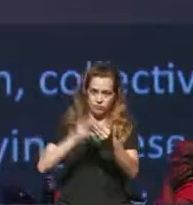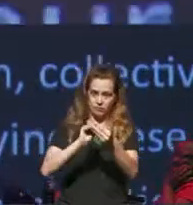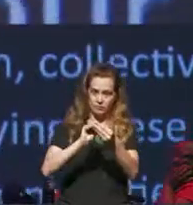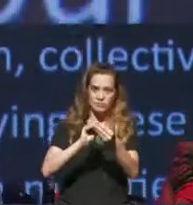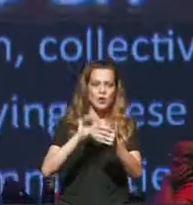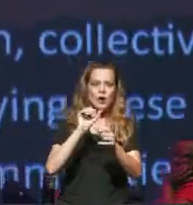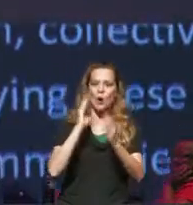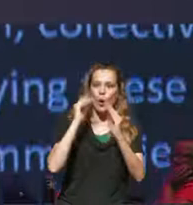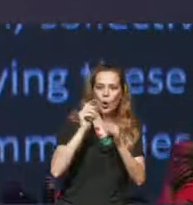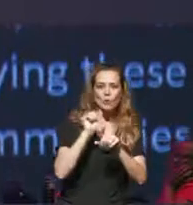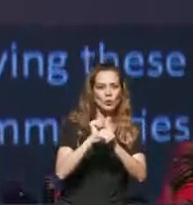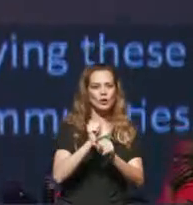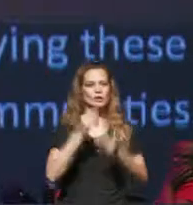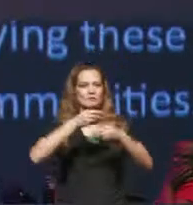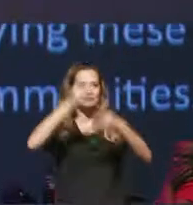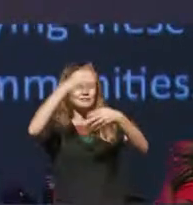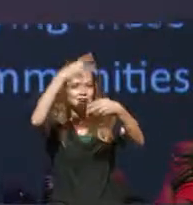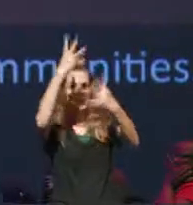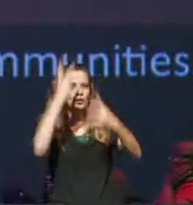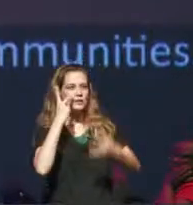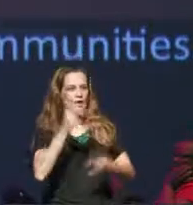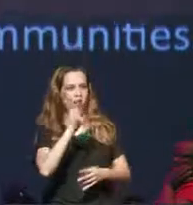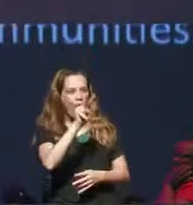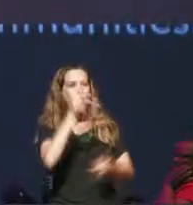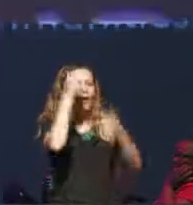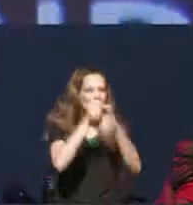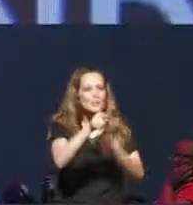that you recall, remember. Artists that you recall, remember shout out to those